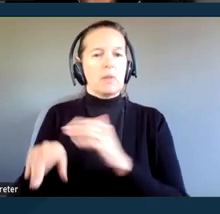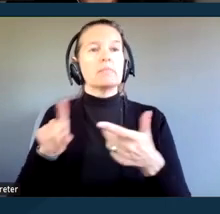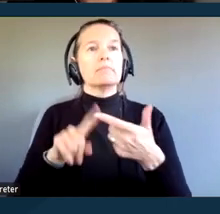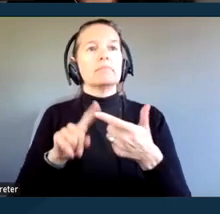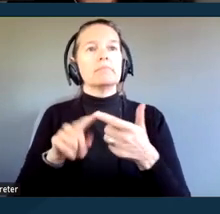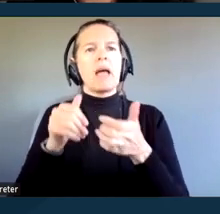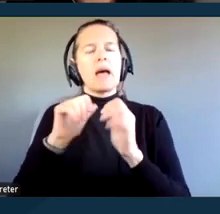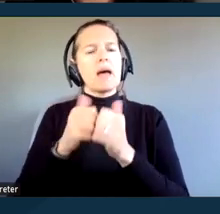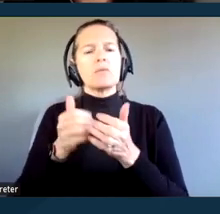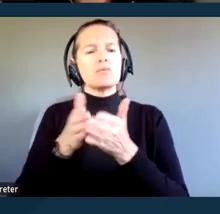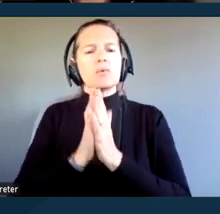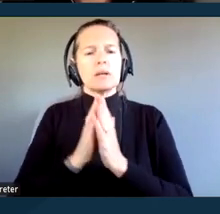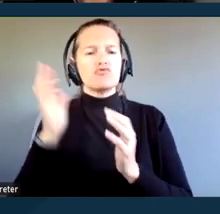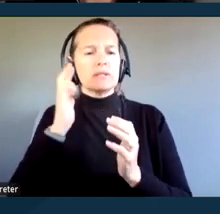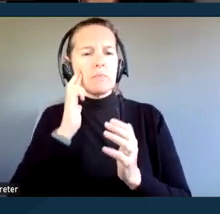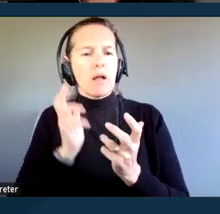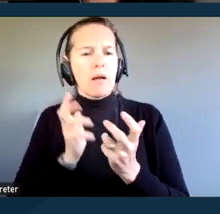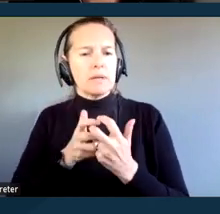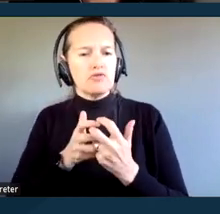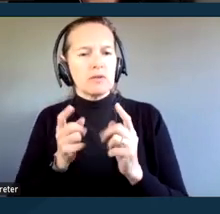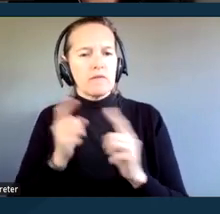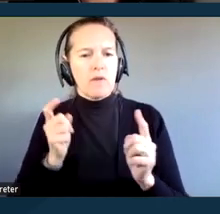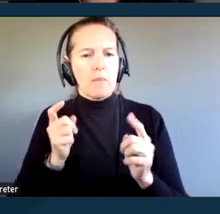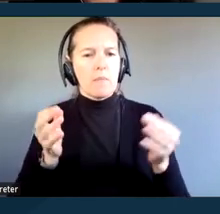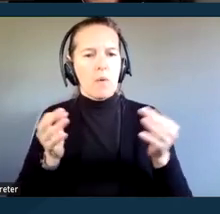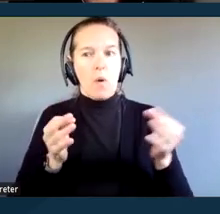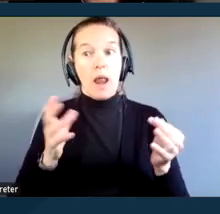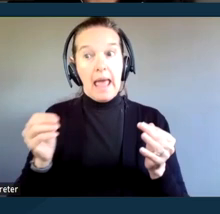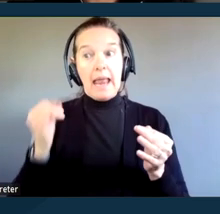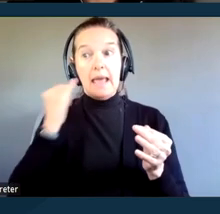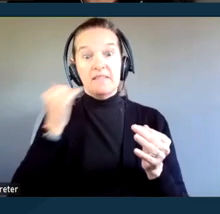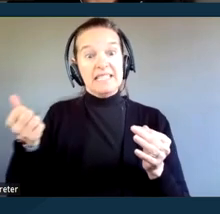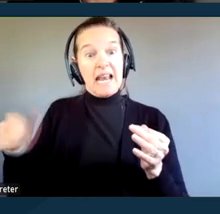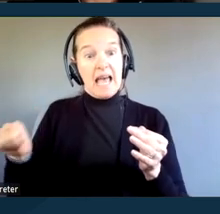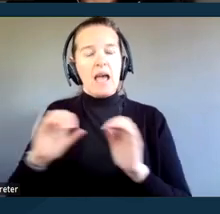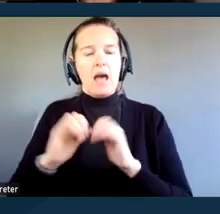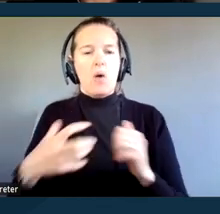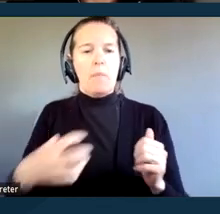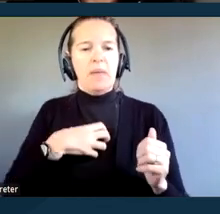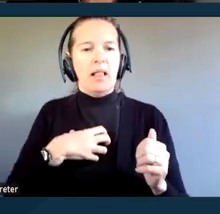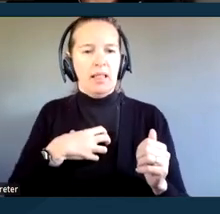from the court and how to appeal them when they're denied. And then we're going to focus a little bit